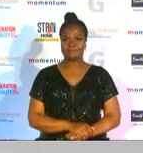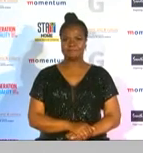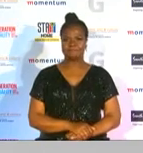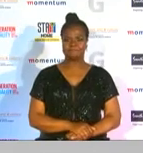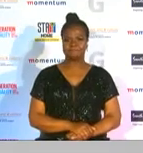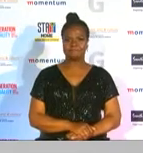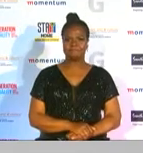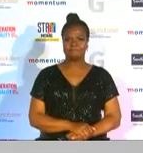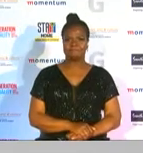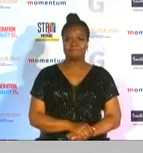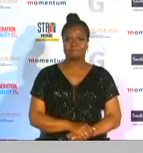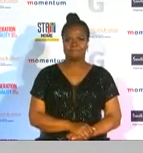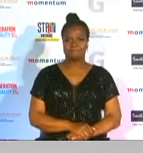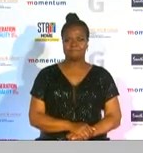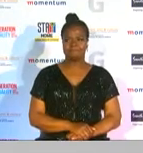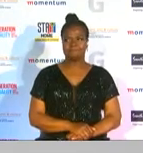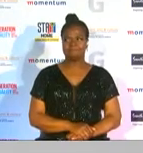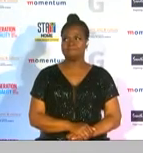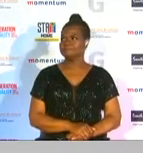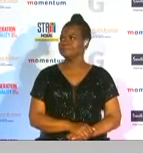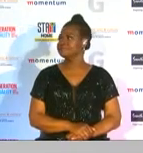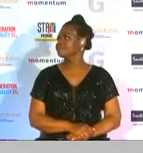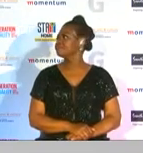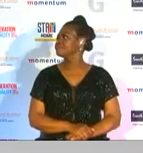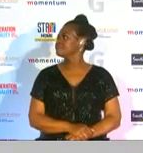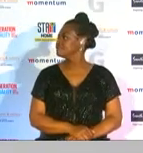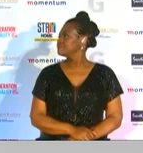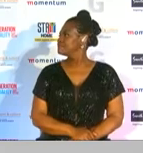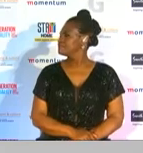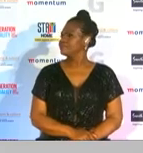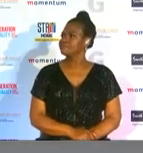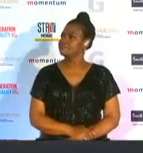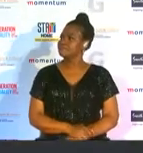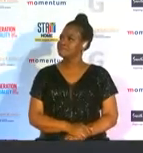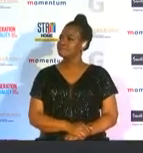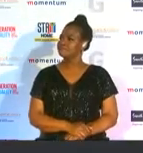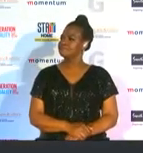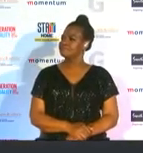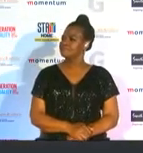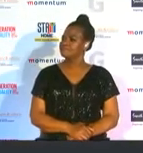mmi holdings charlotte subuka mukasa